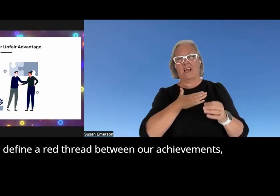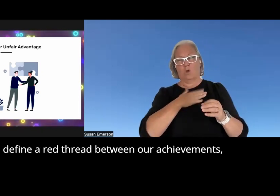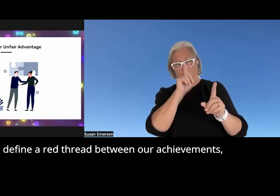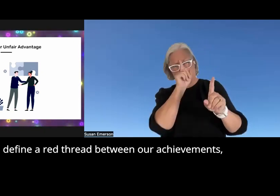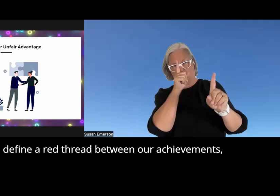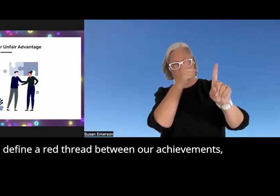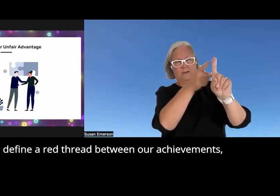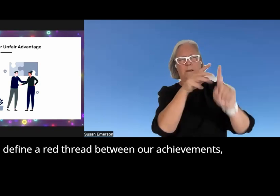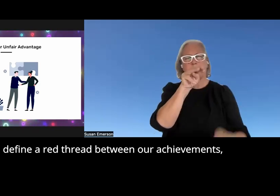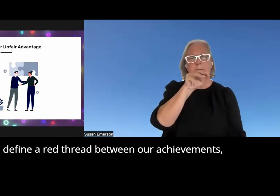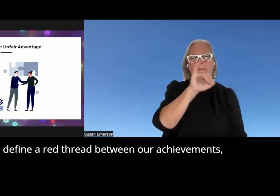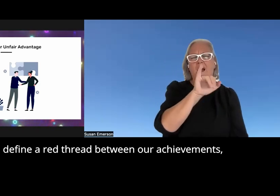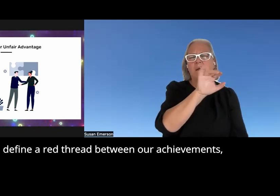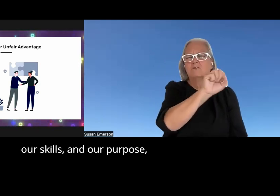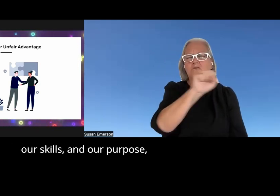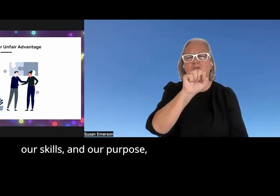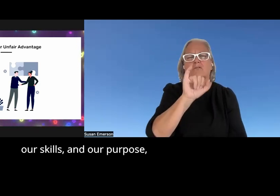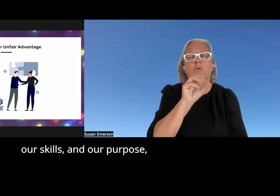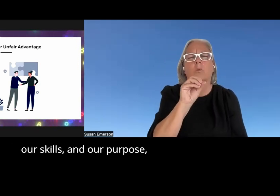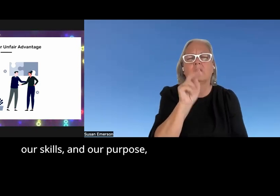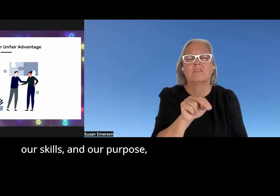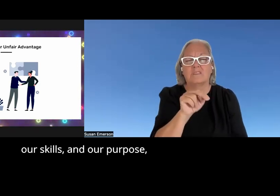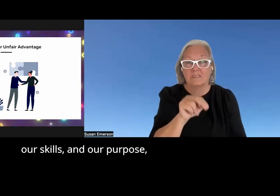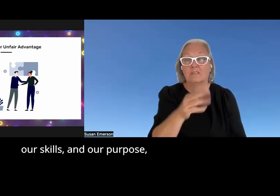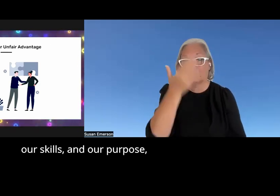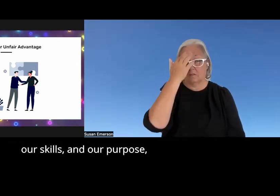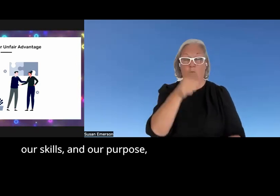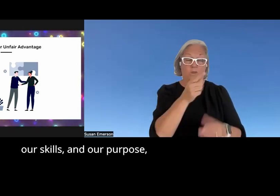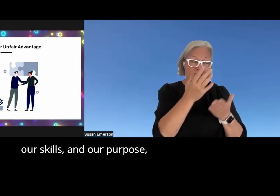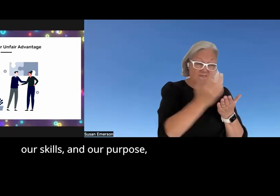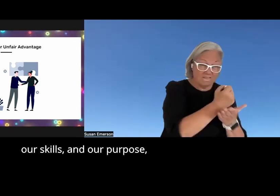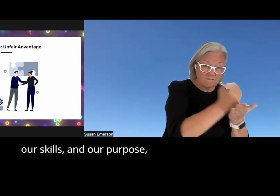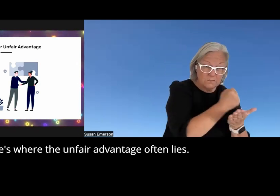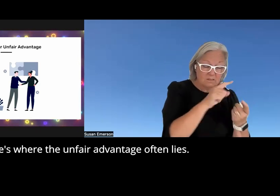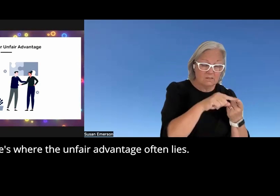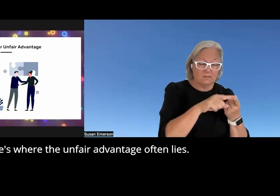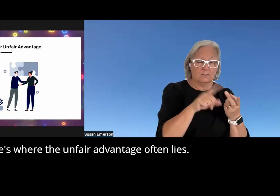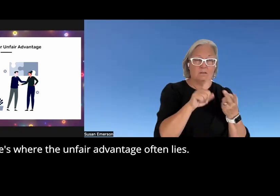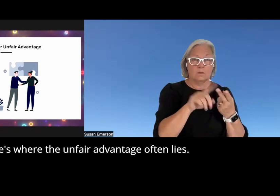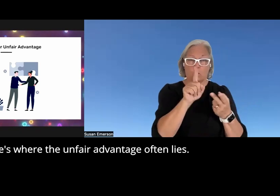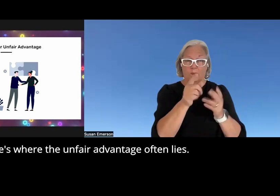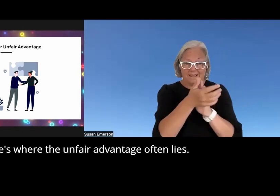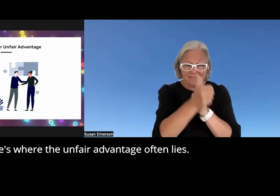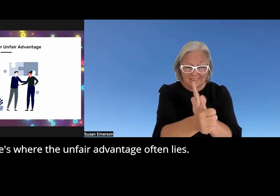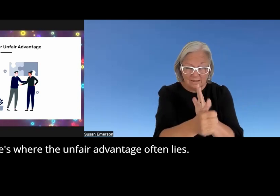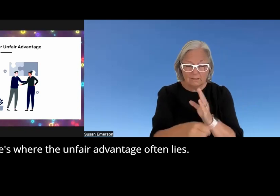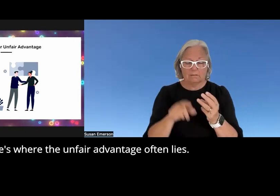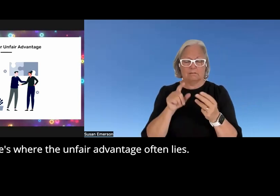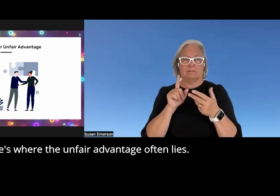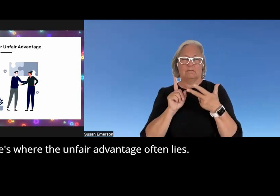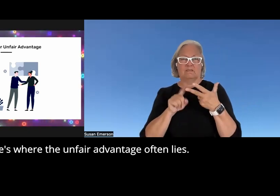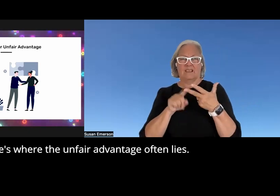thread between our achievements our skills and our purpose there's where the unfair Advantage often